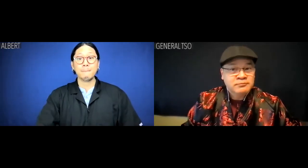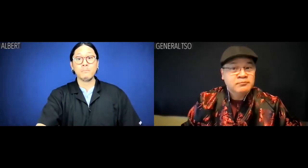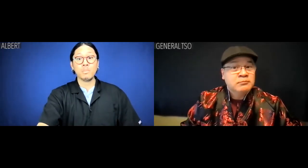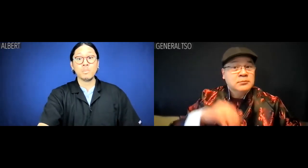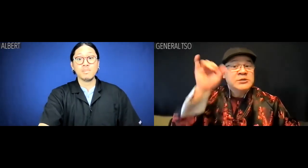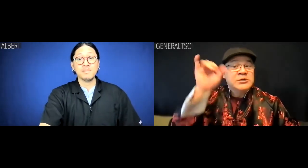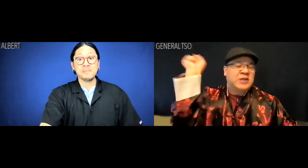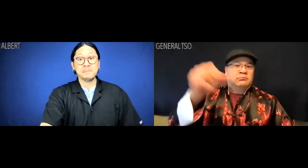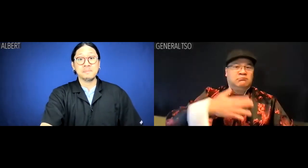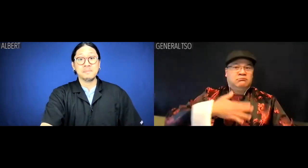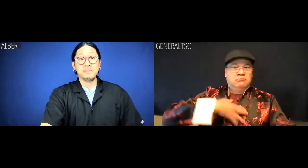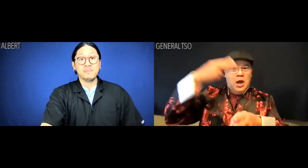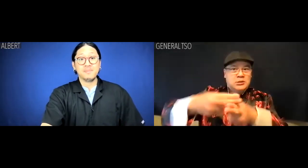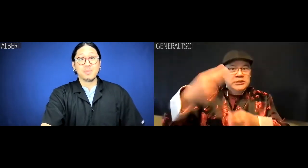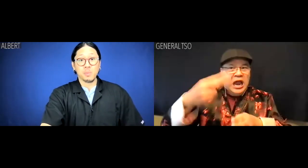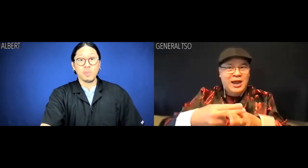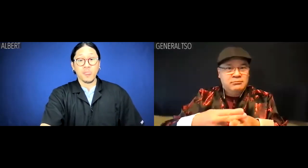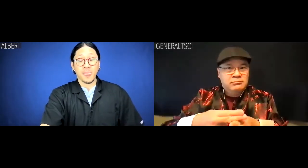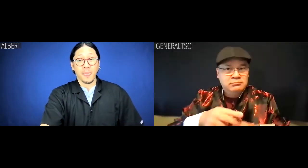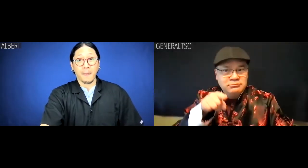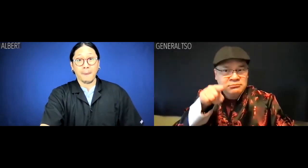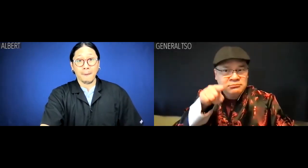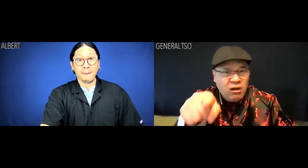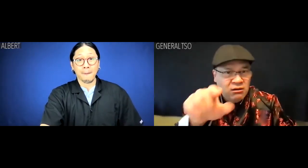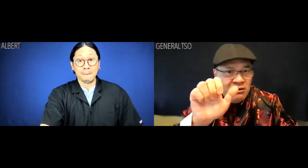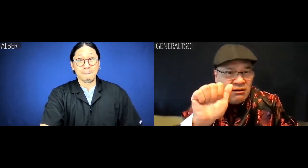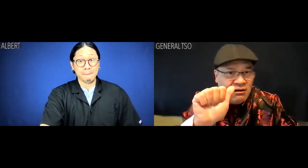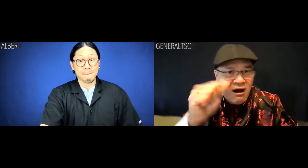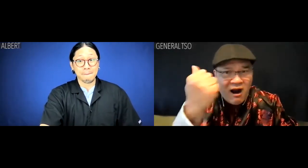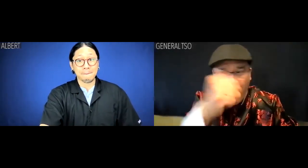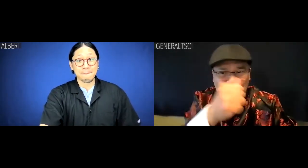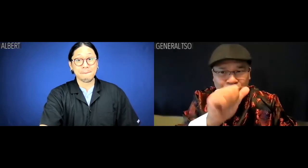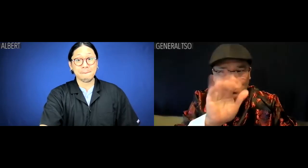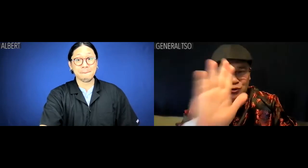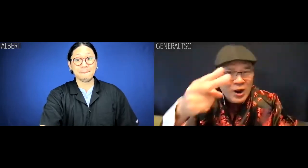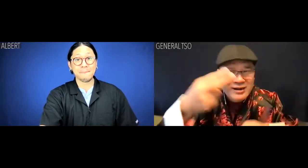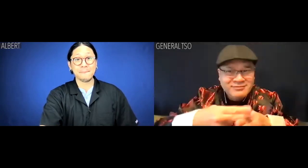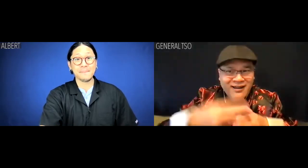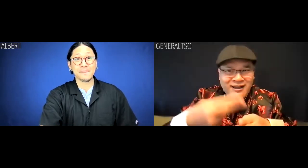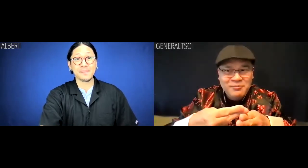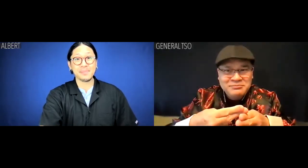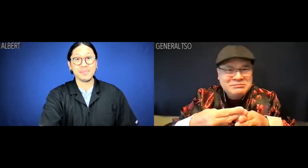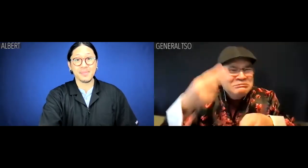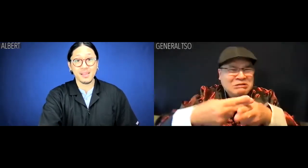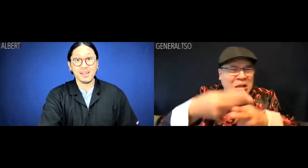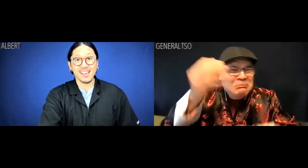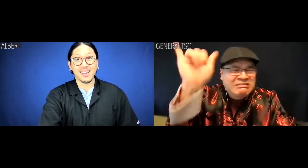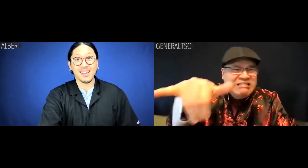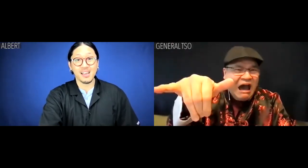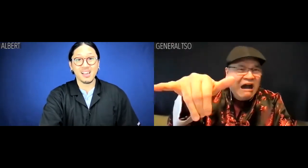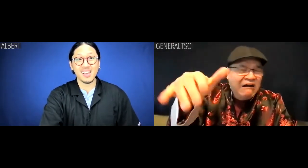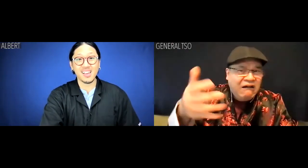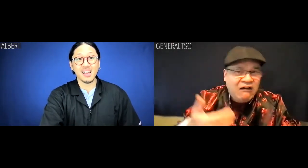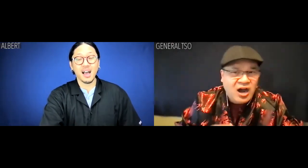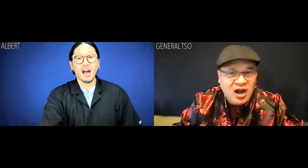General Tso: Yes, that's my name. And Albert is your name? What kind of name is that?